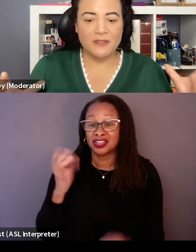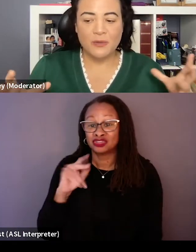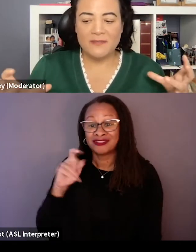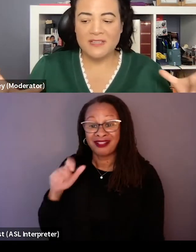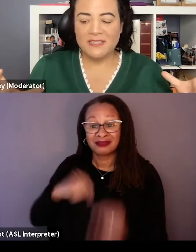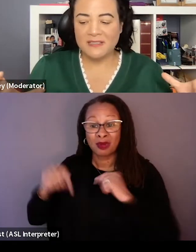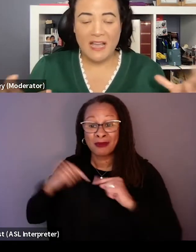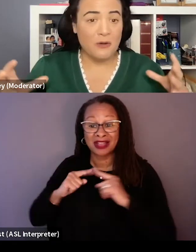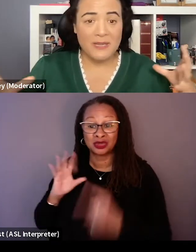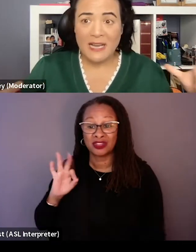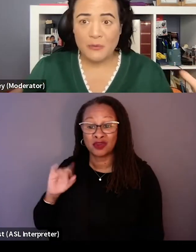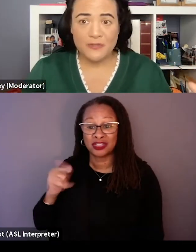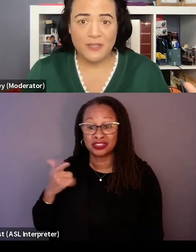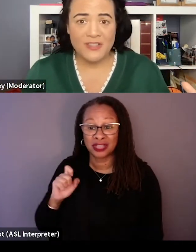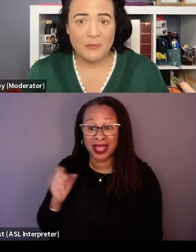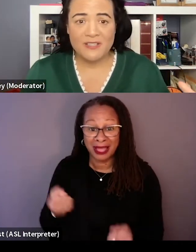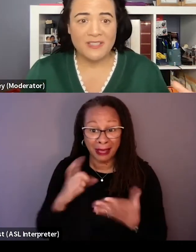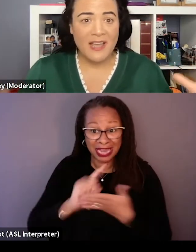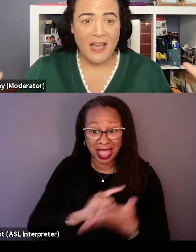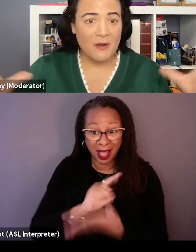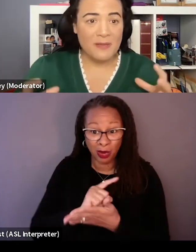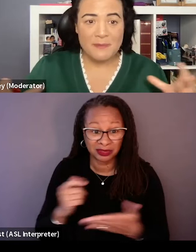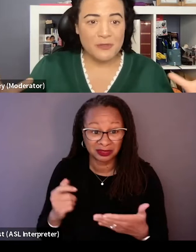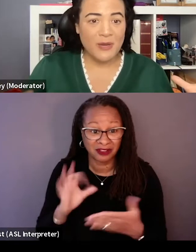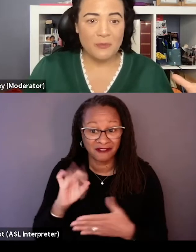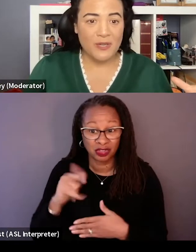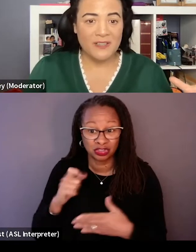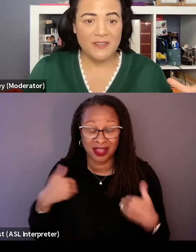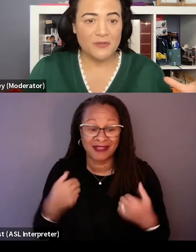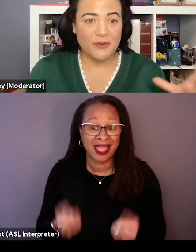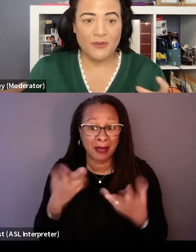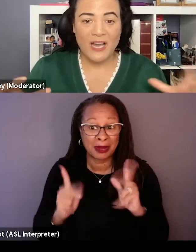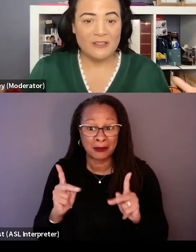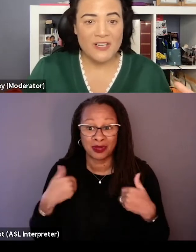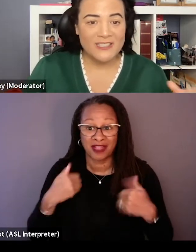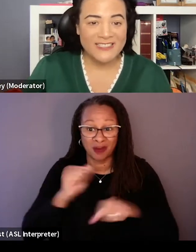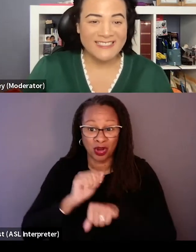do you have an idea how many hours of footage that was and how many people you had working on this for how long?